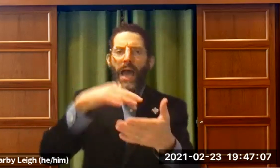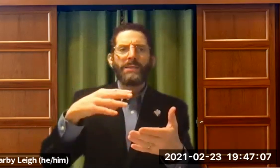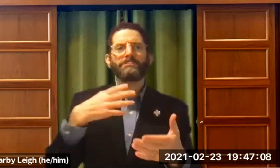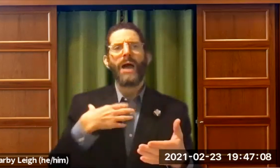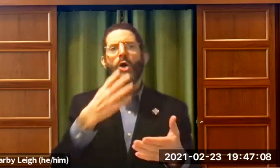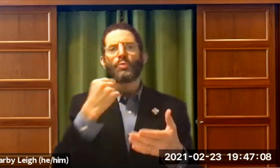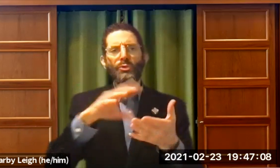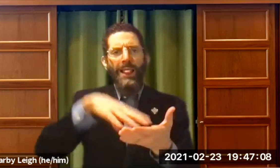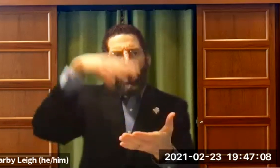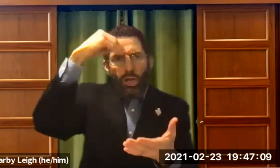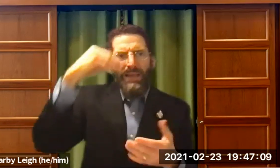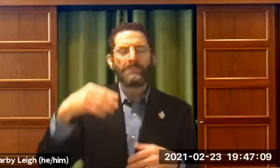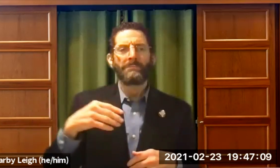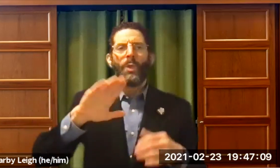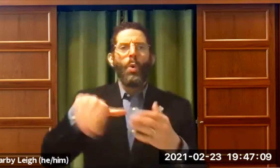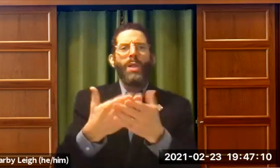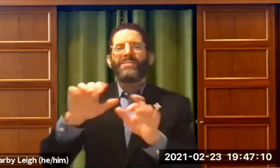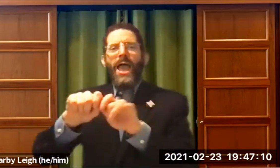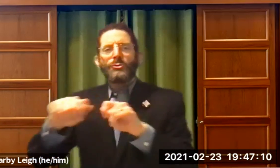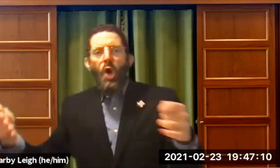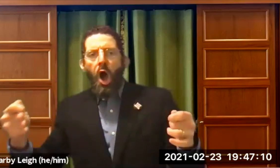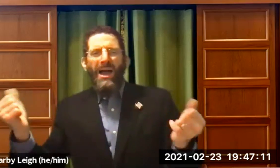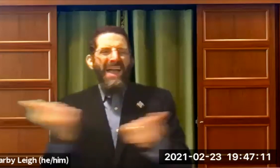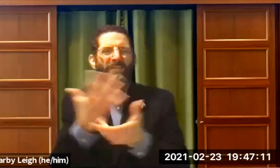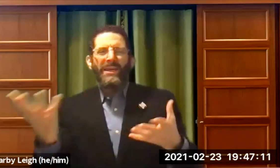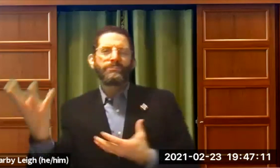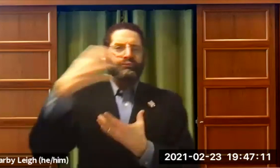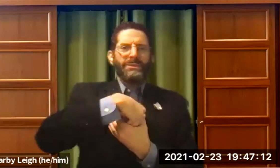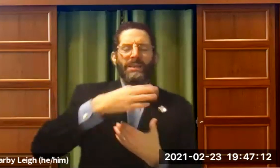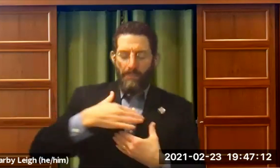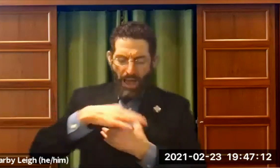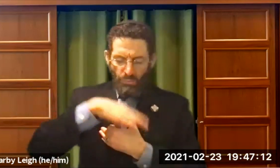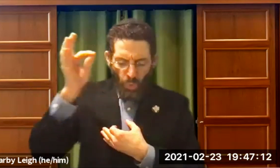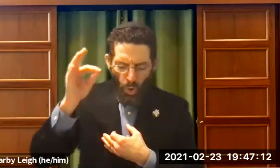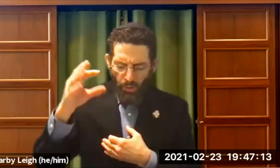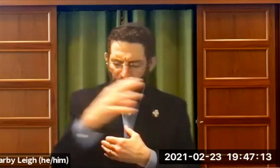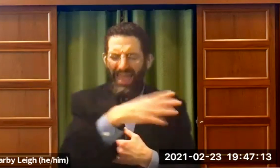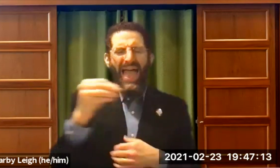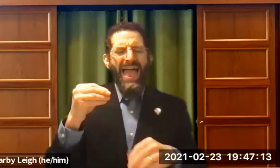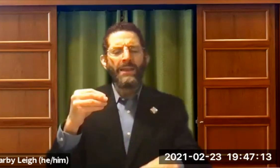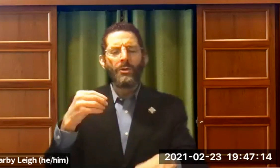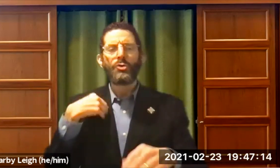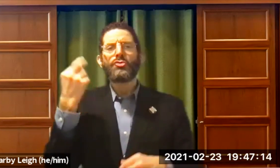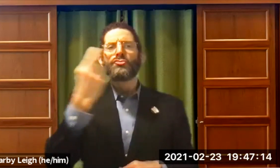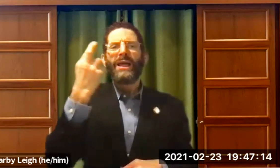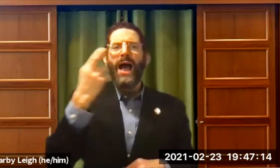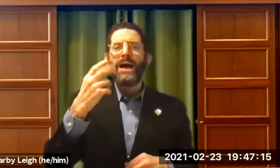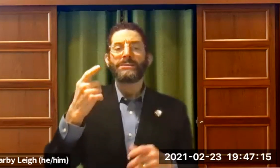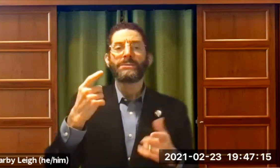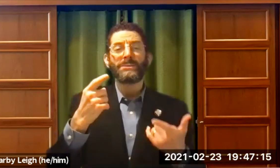And I got into my Jewish studies. I learned the whole Torah. Everything. Spiritually.